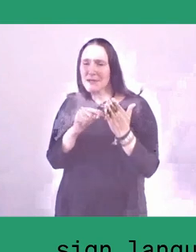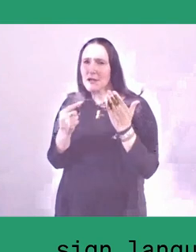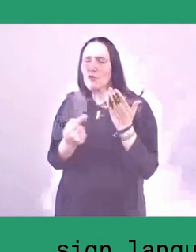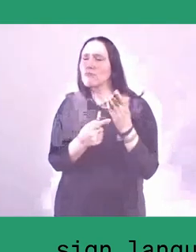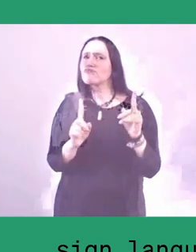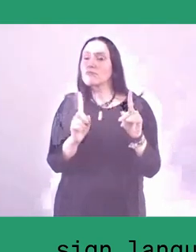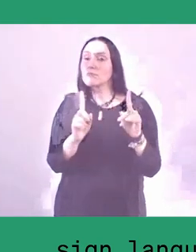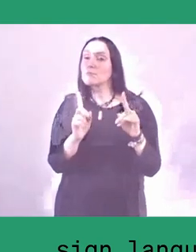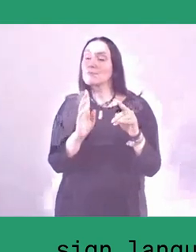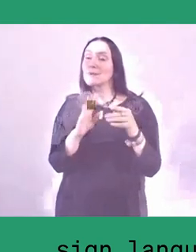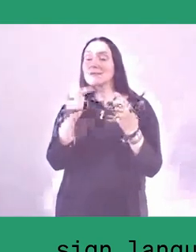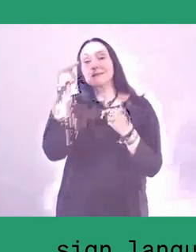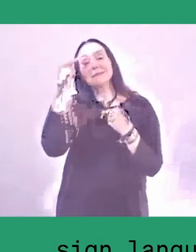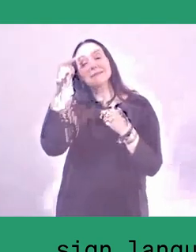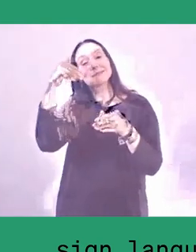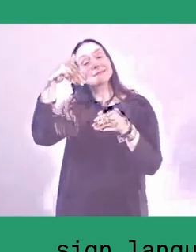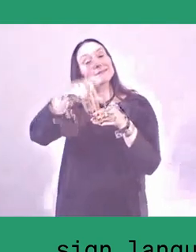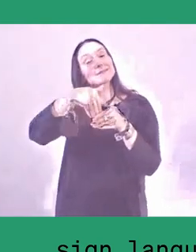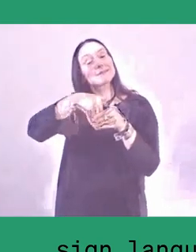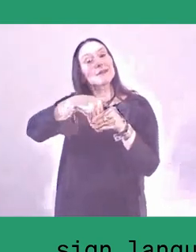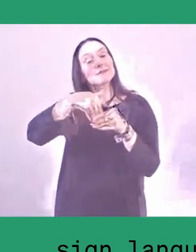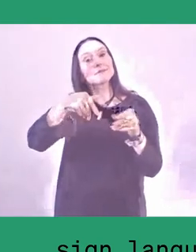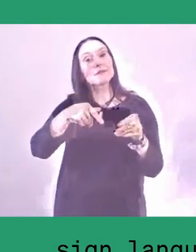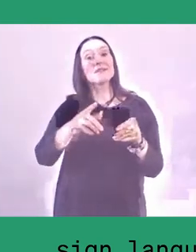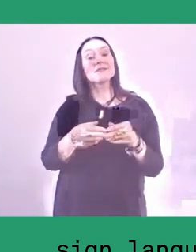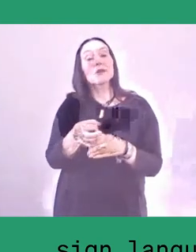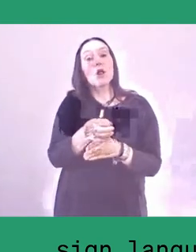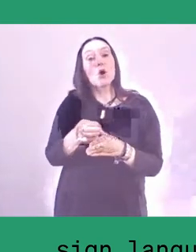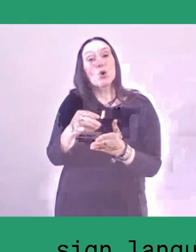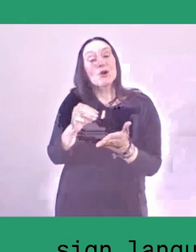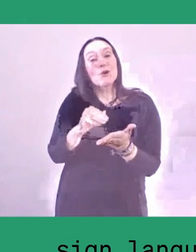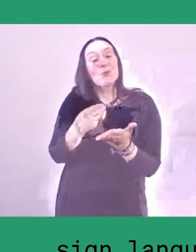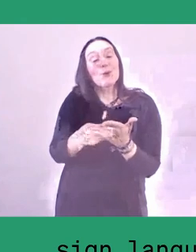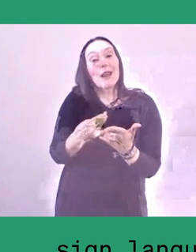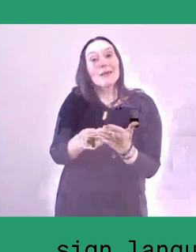which the local value lives, about the soil and its condition.